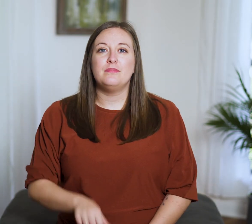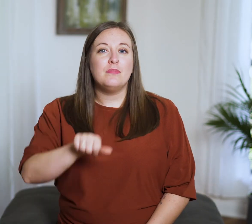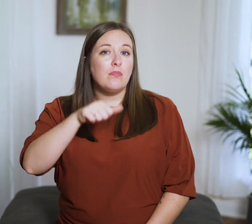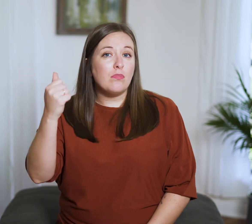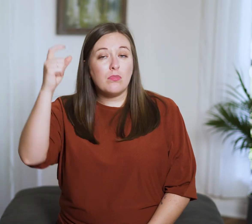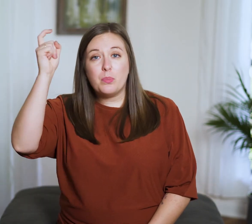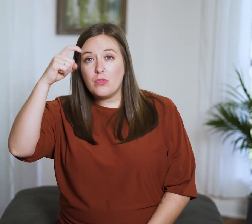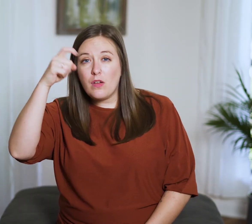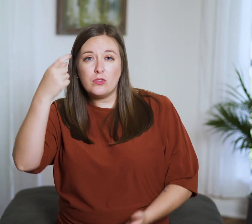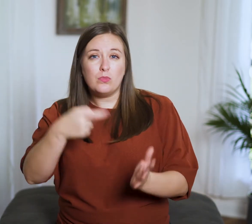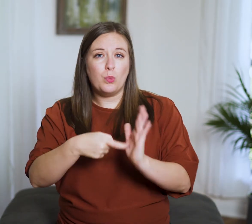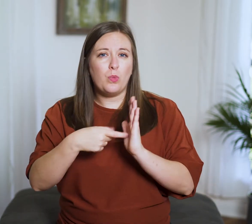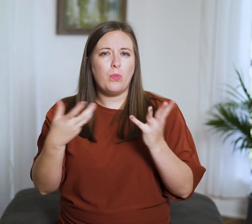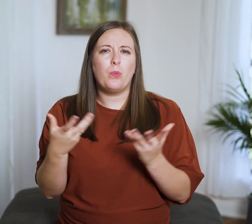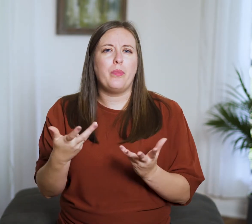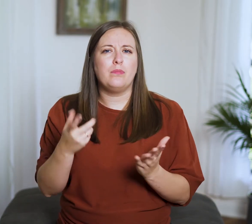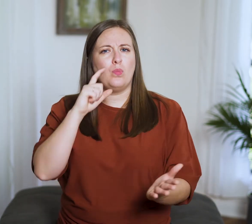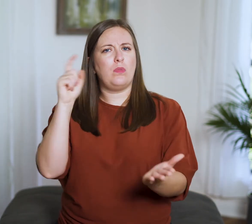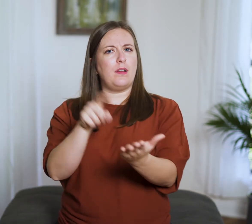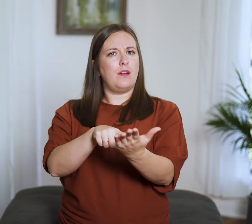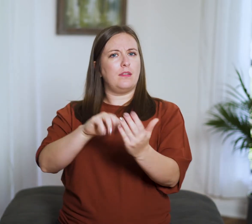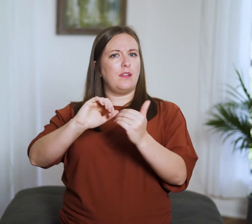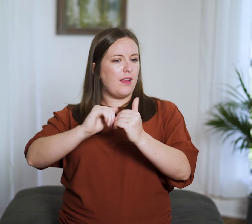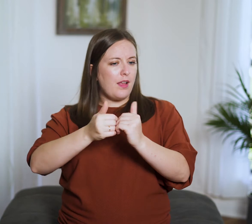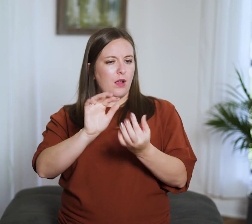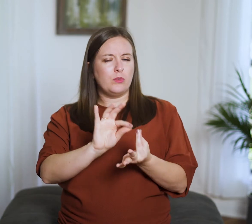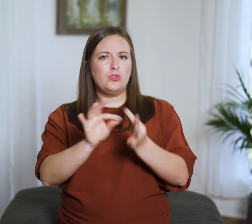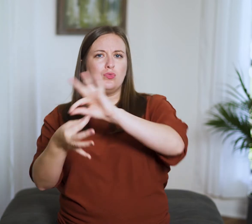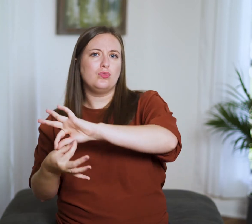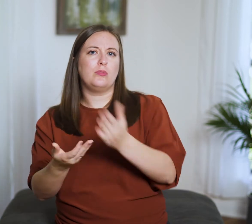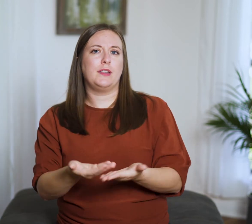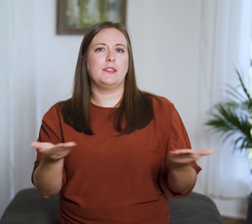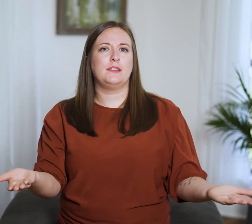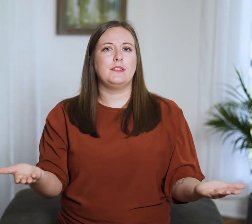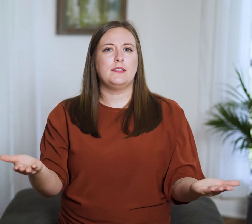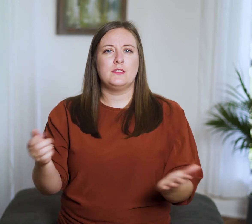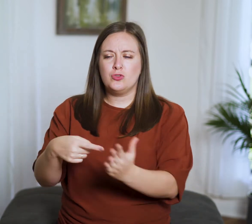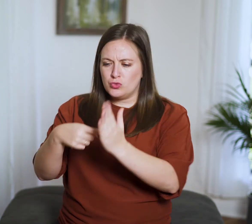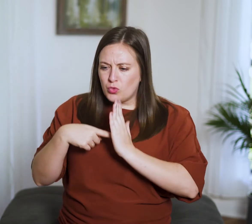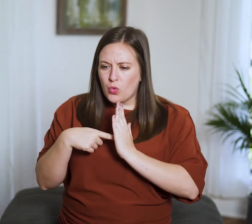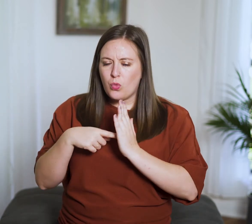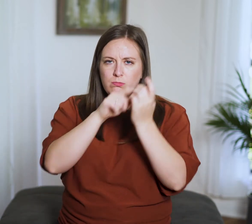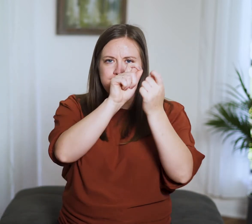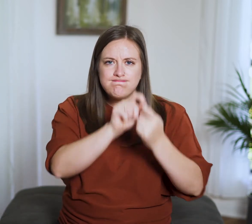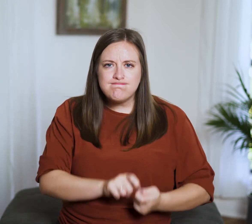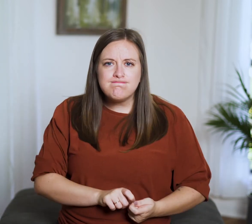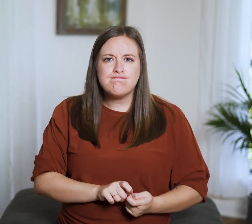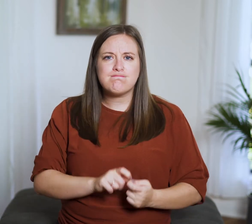Other proverbs require us to allow for nuance in how we interpret them and they show us the attention to detail